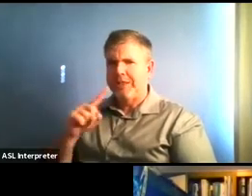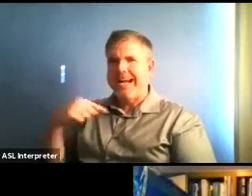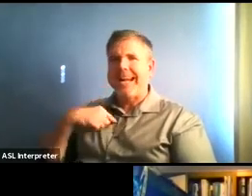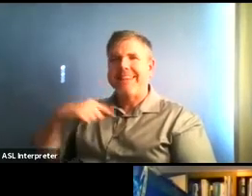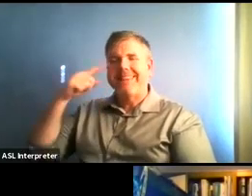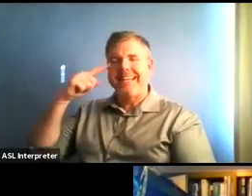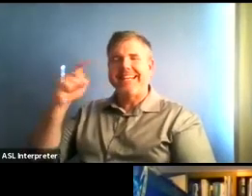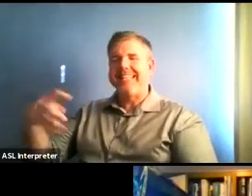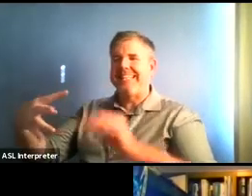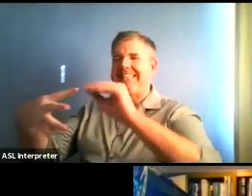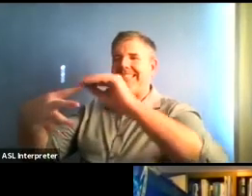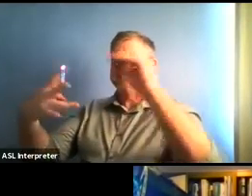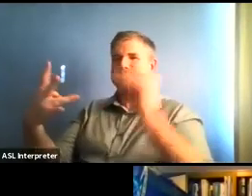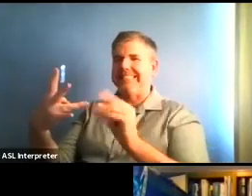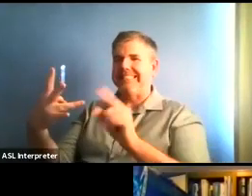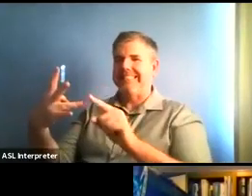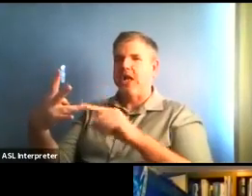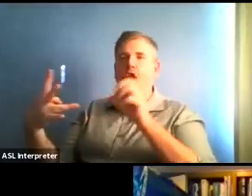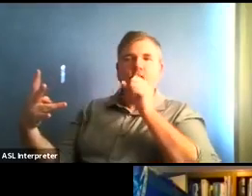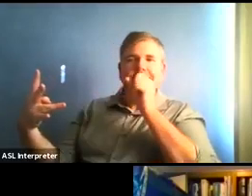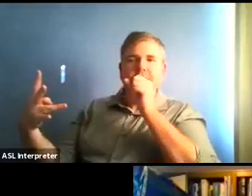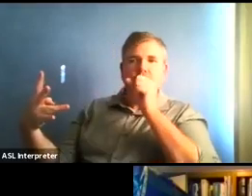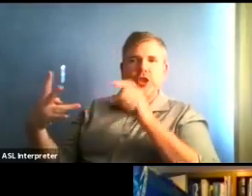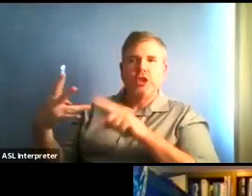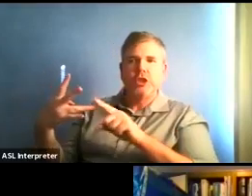you'll see exactly what's allowed to open under what tier.